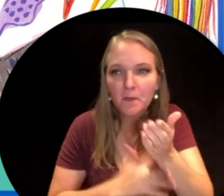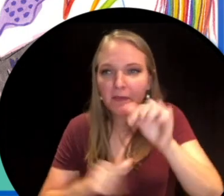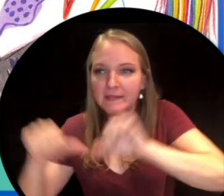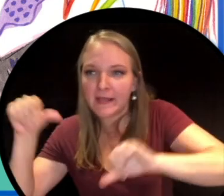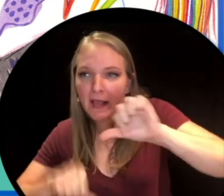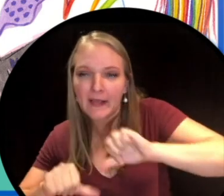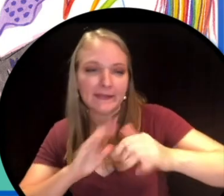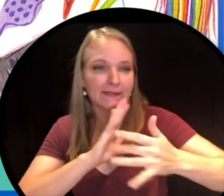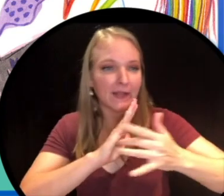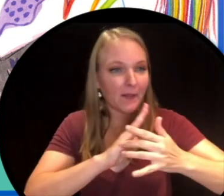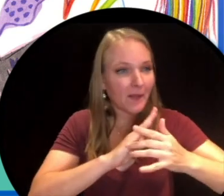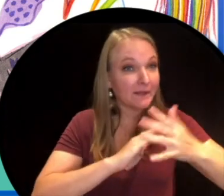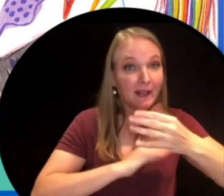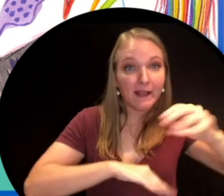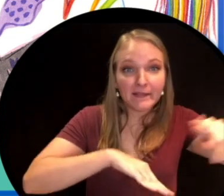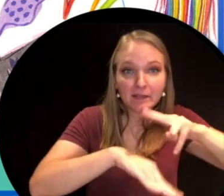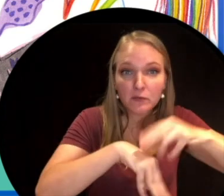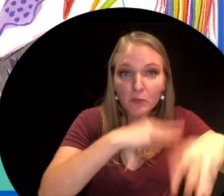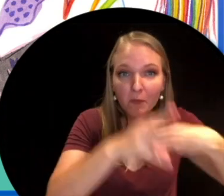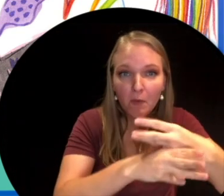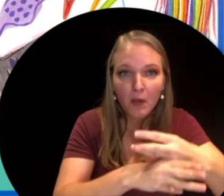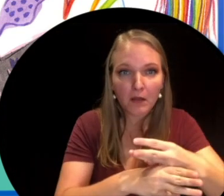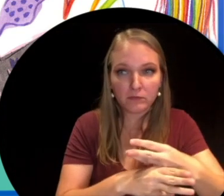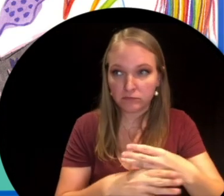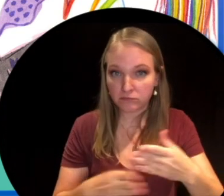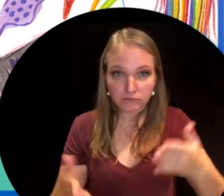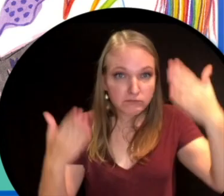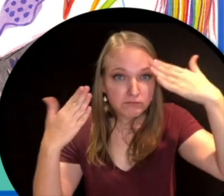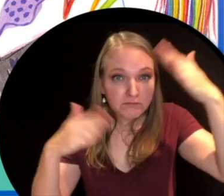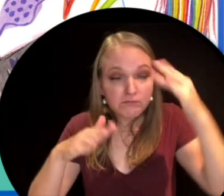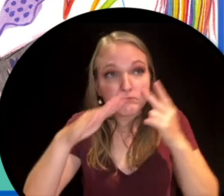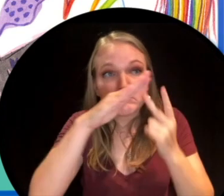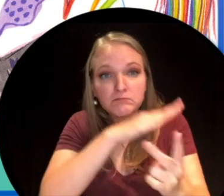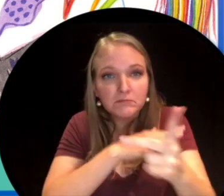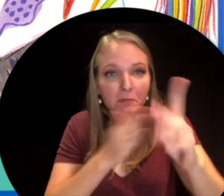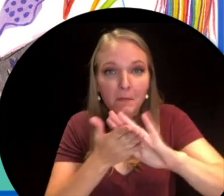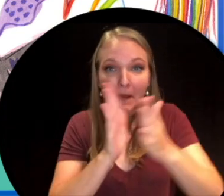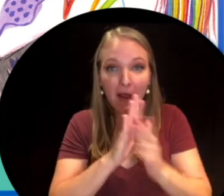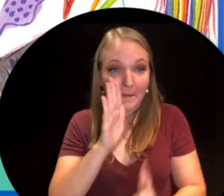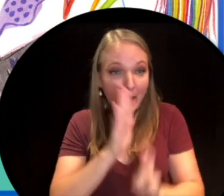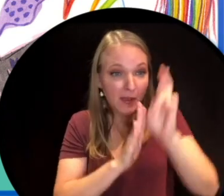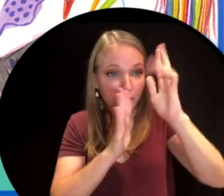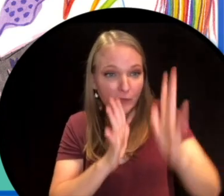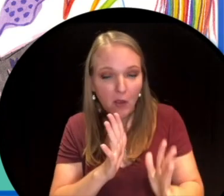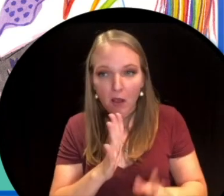and our natural world. Who knows you might grow up to be. An astronaut to fund scientific